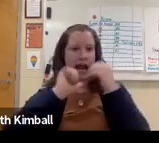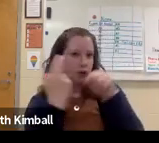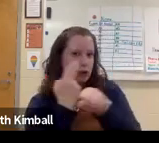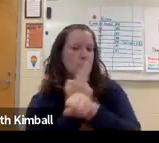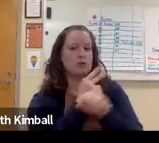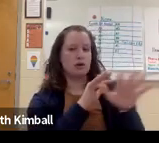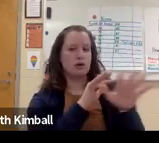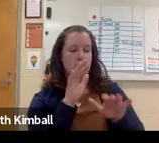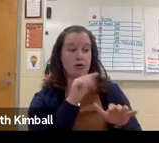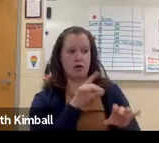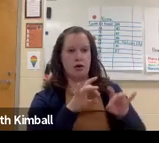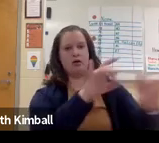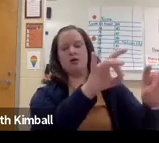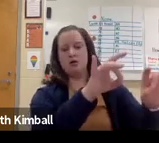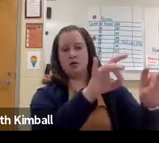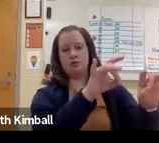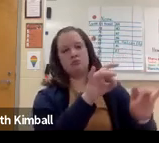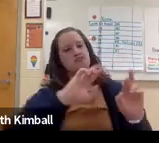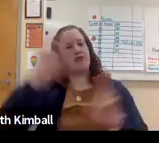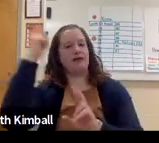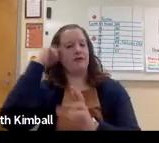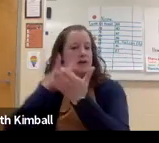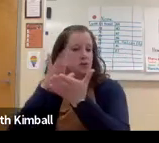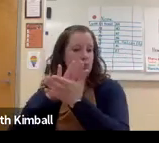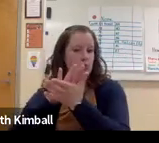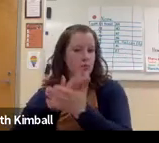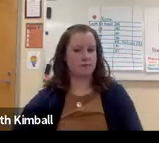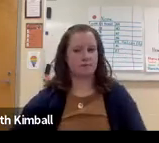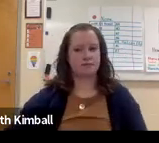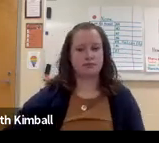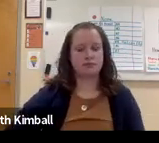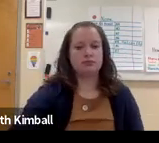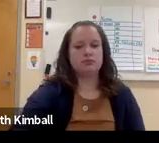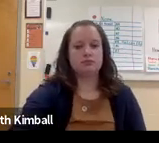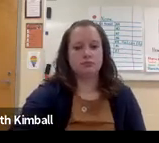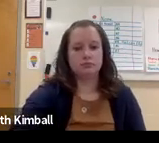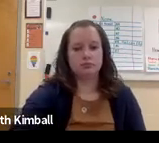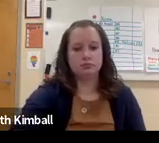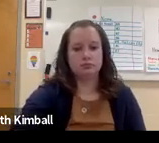or it was a little bit easy. But one of the nice things was that it helped them to learn the terminology,